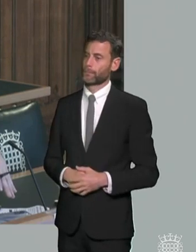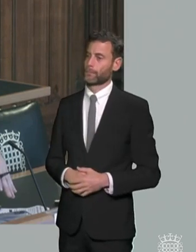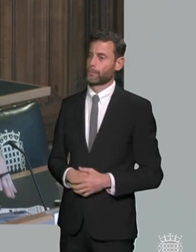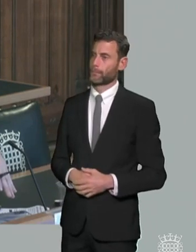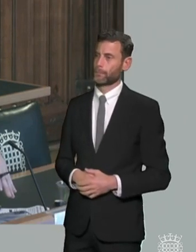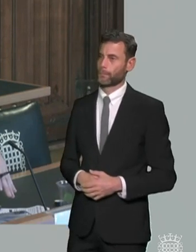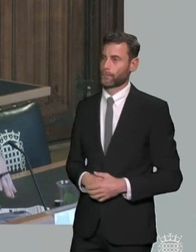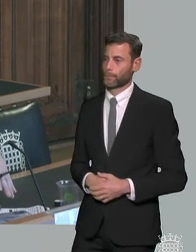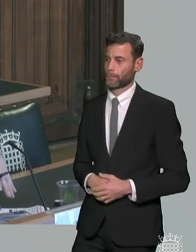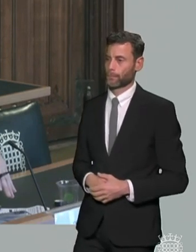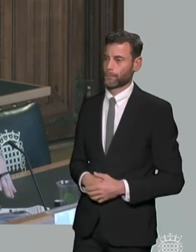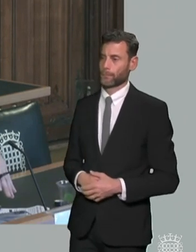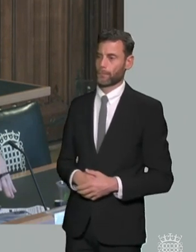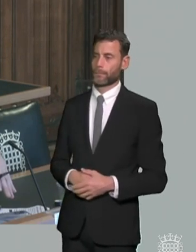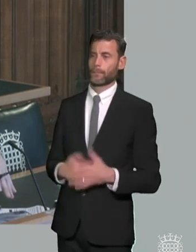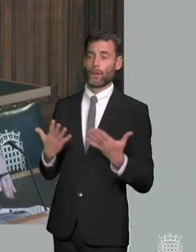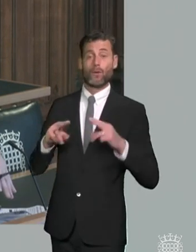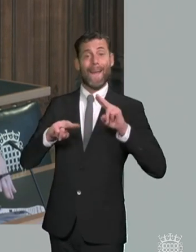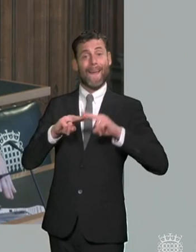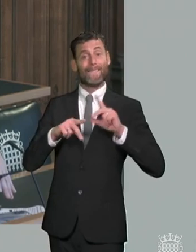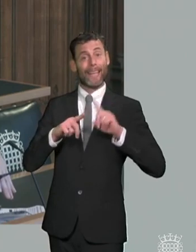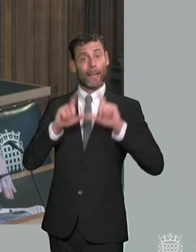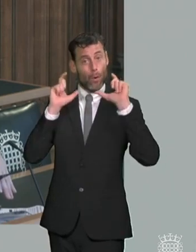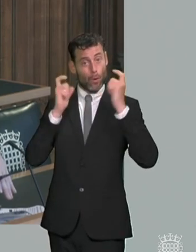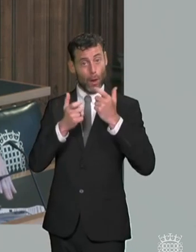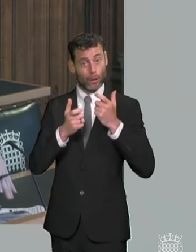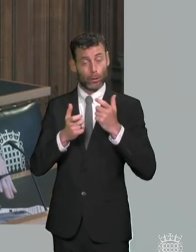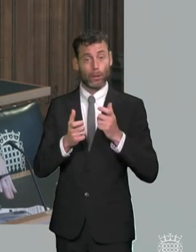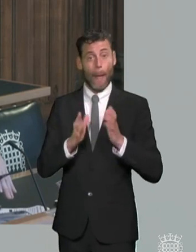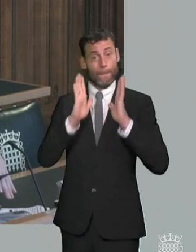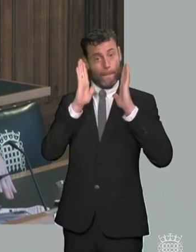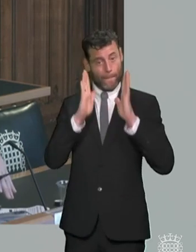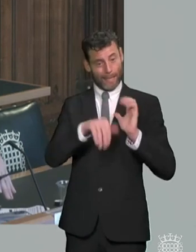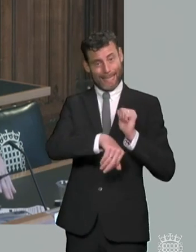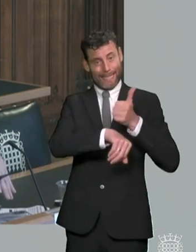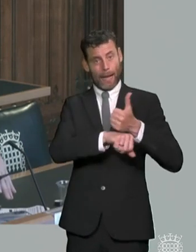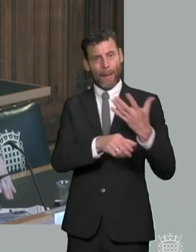explicit requirement for fe colleges to have an inclusion team that is my current understanding